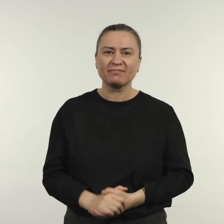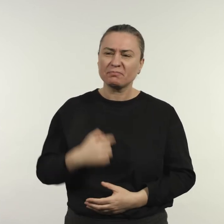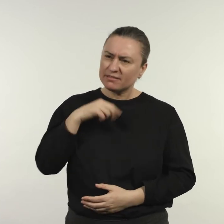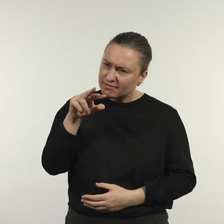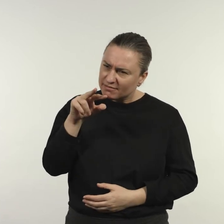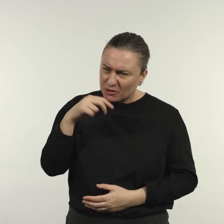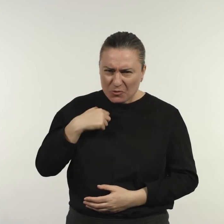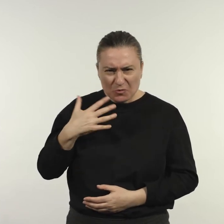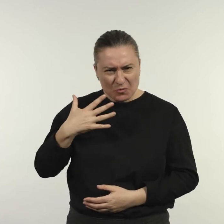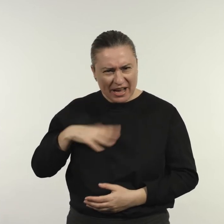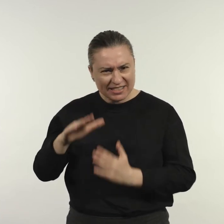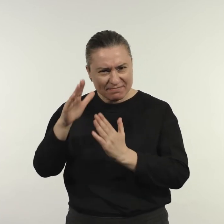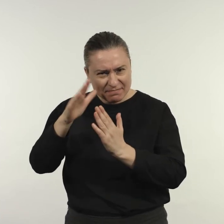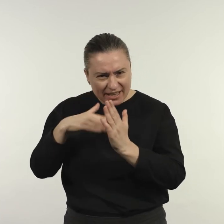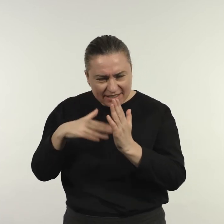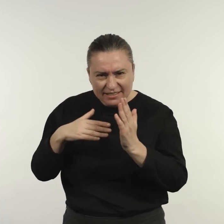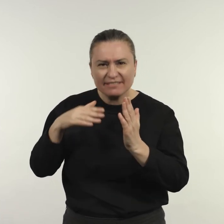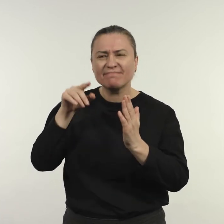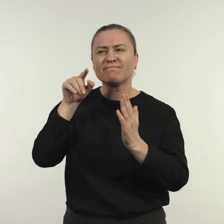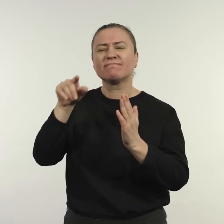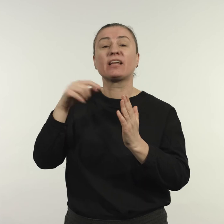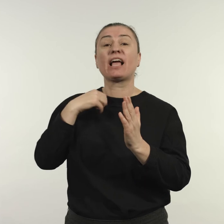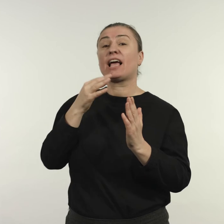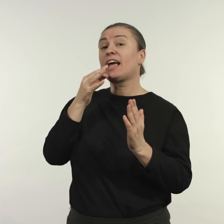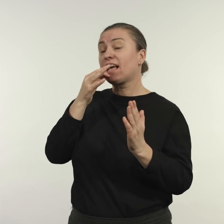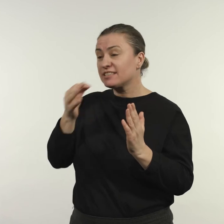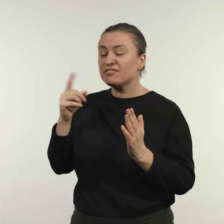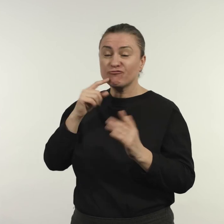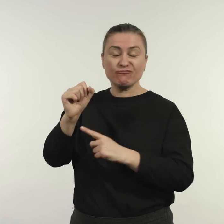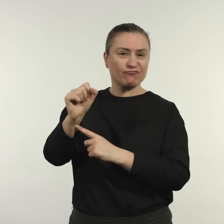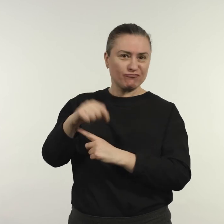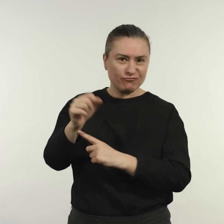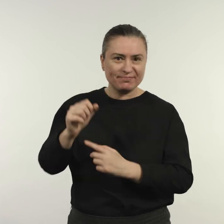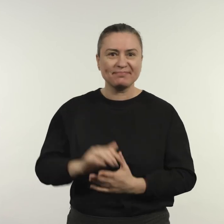I decided then I would ask if I could paint her,’ says Black.